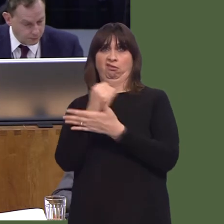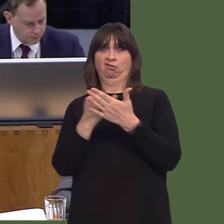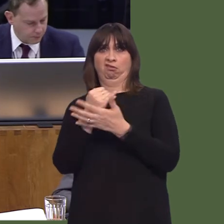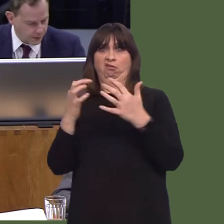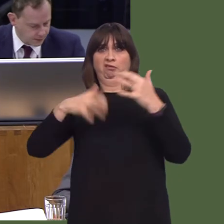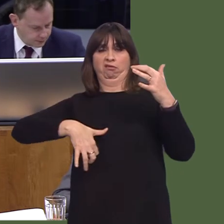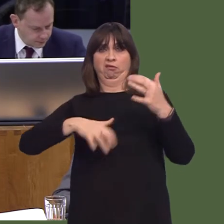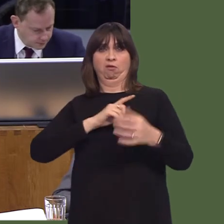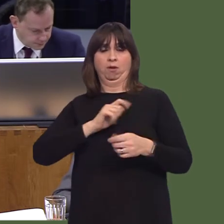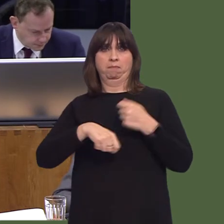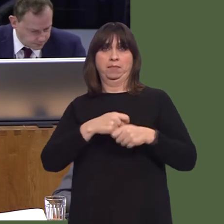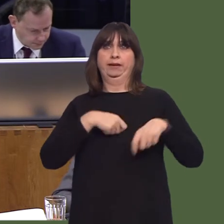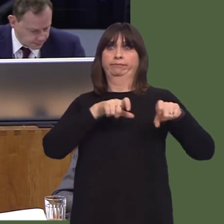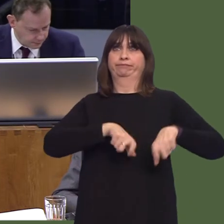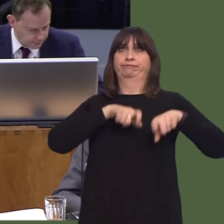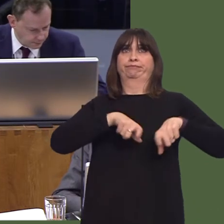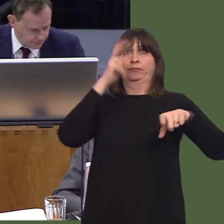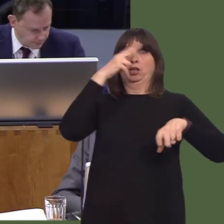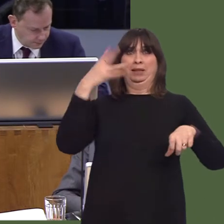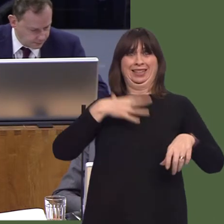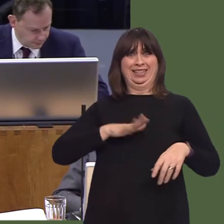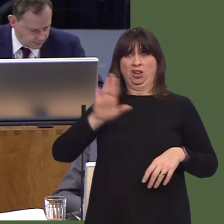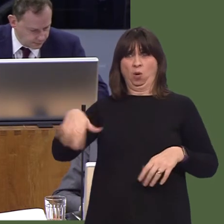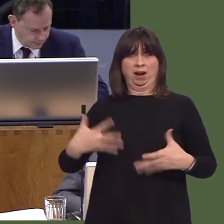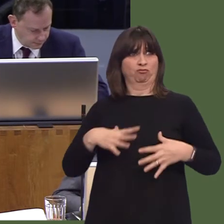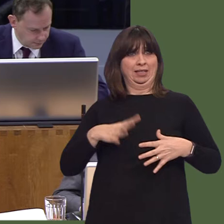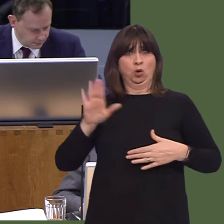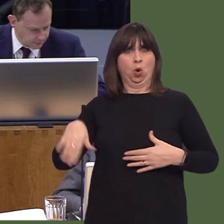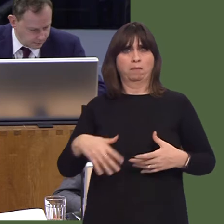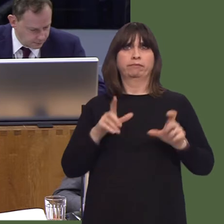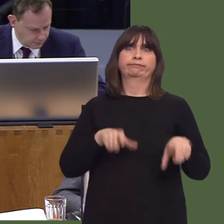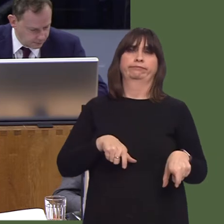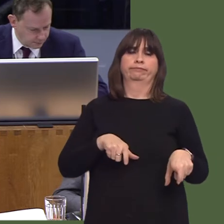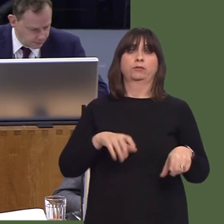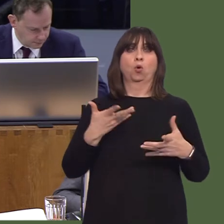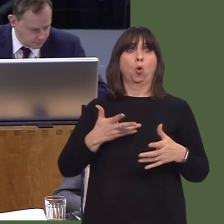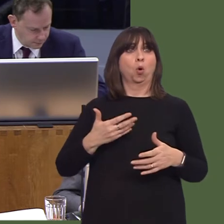Council, are providing that sort of thinking in looking at a diverted giving scheme, which